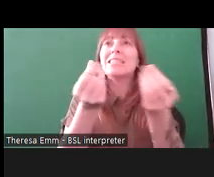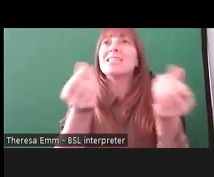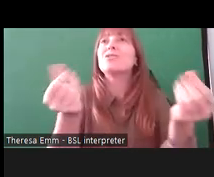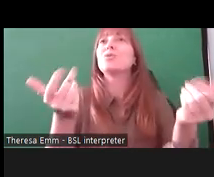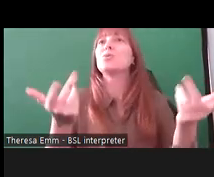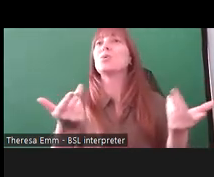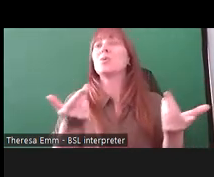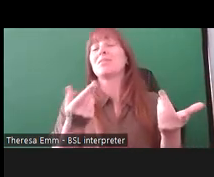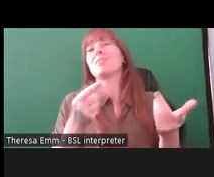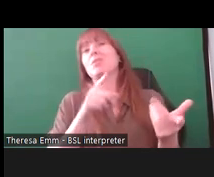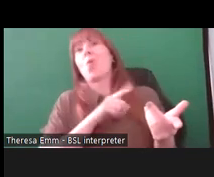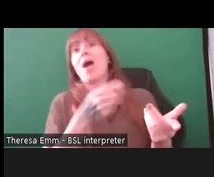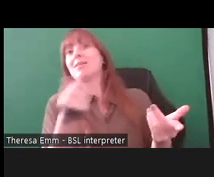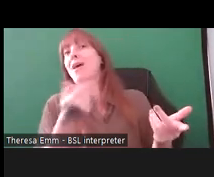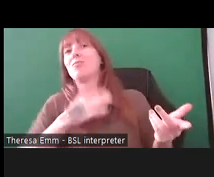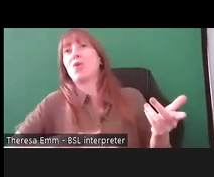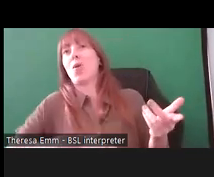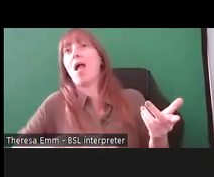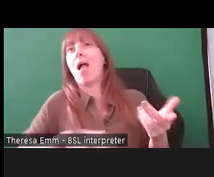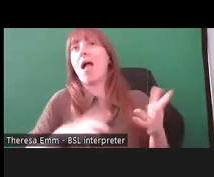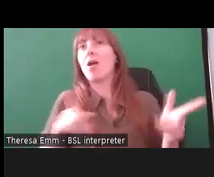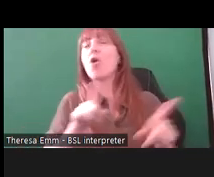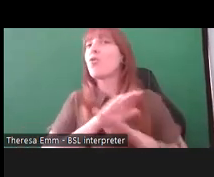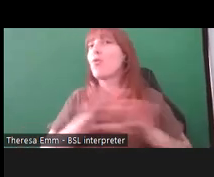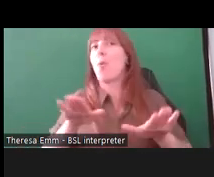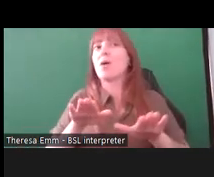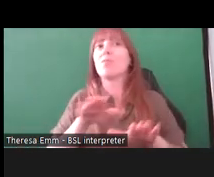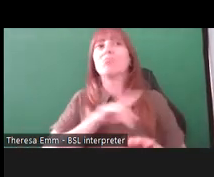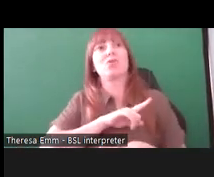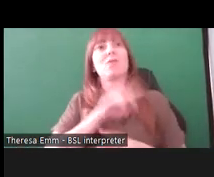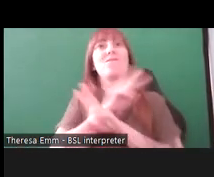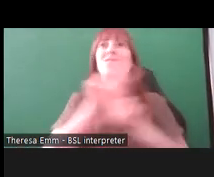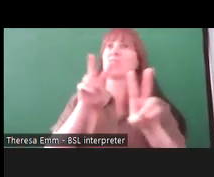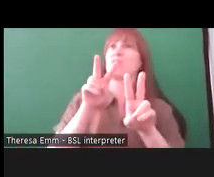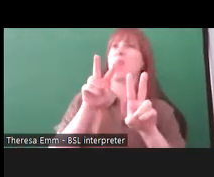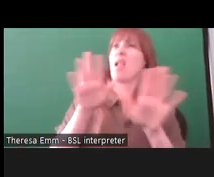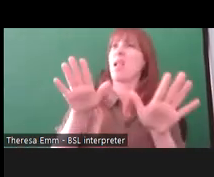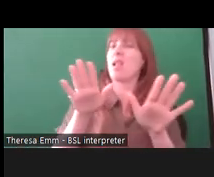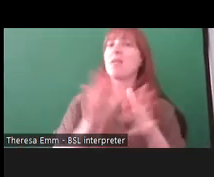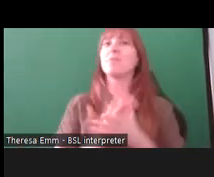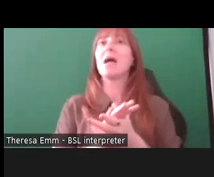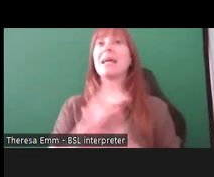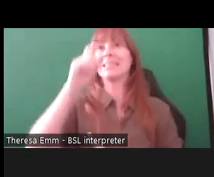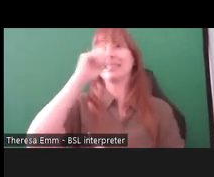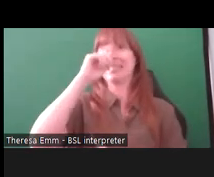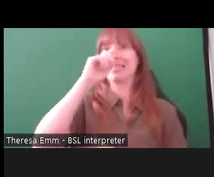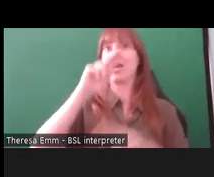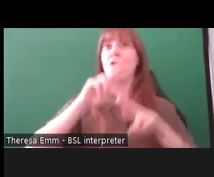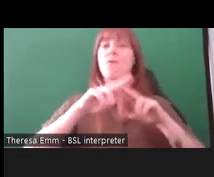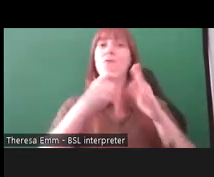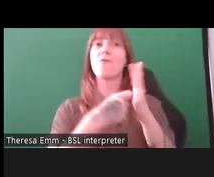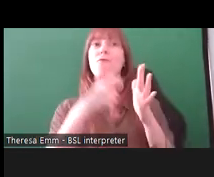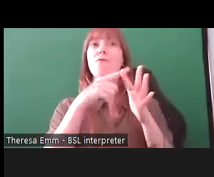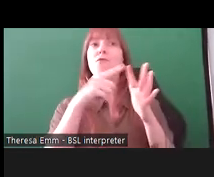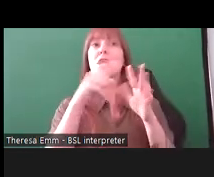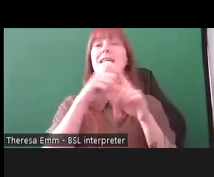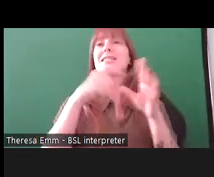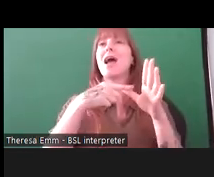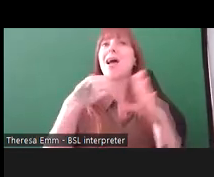like it, not that they don't like it visually. Sisters of Frida are an active campaign group